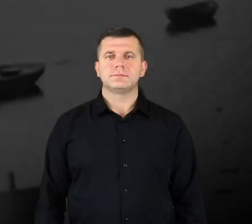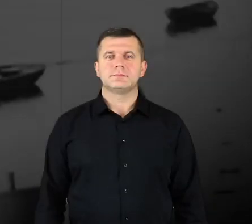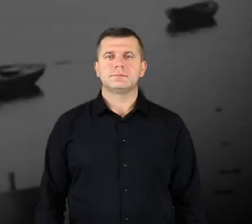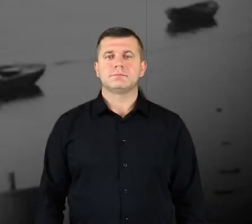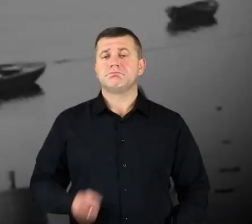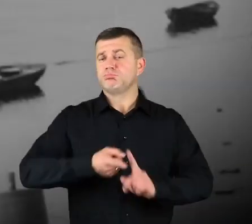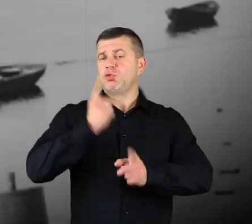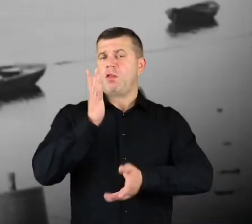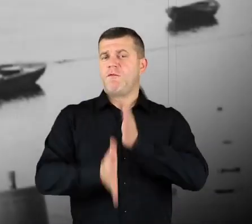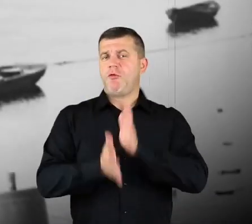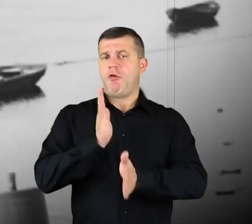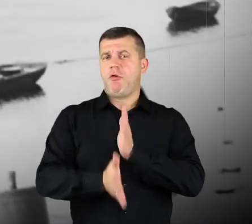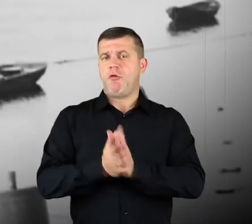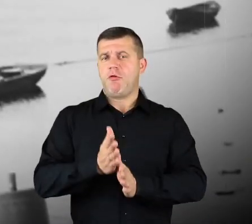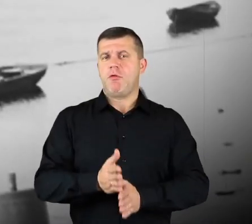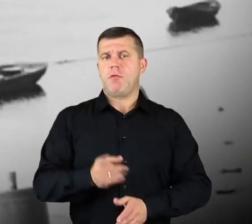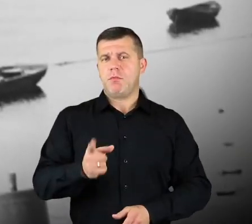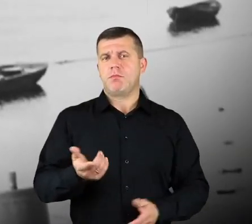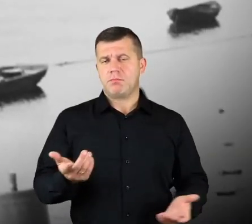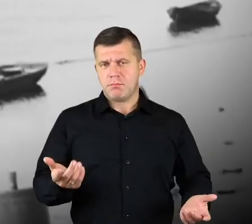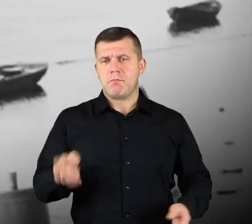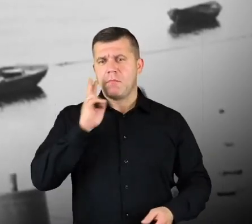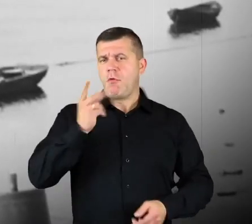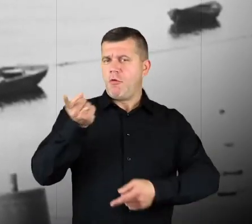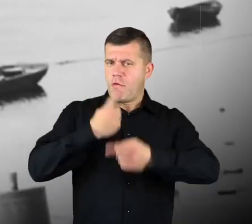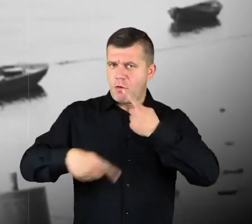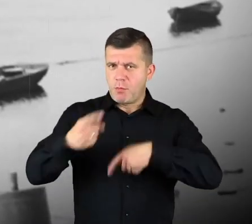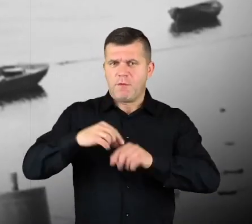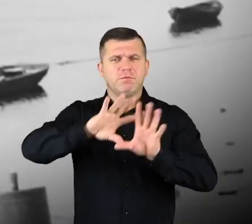Before the war it was like, even my mother told that,